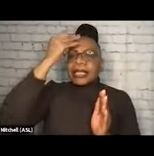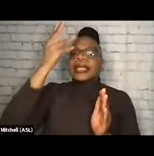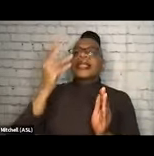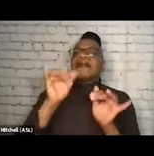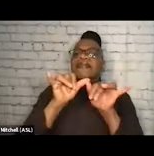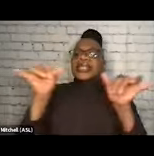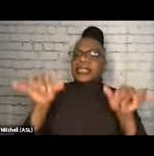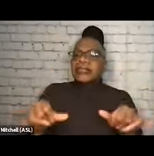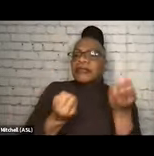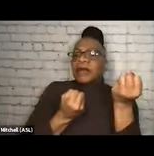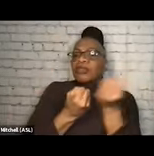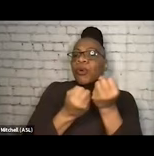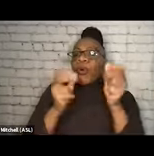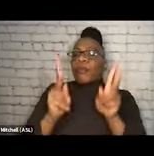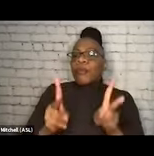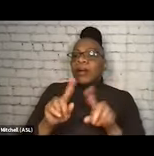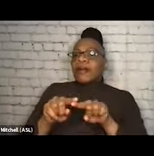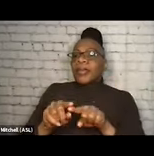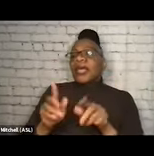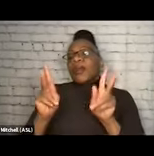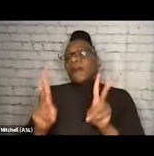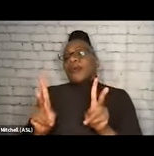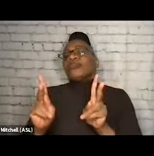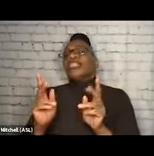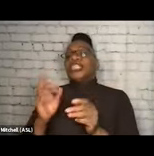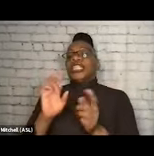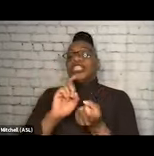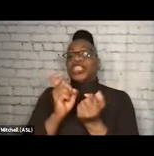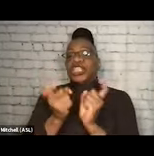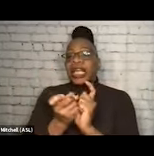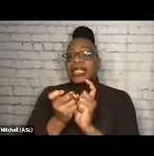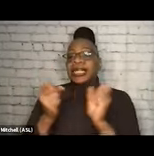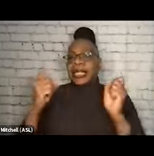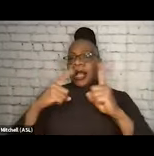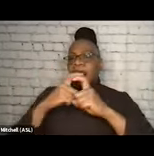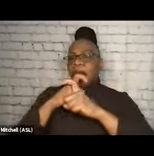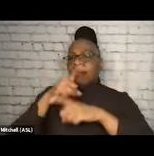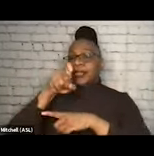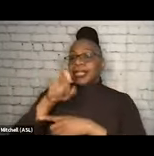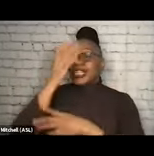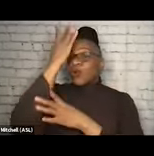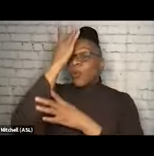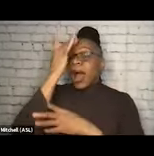based on someone's ever-changing and complex needs, because people are multi-layered and complex.